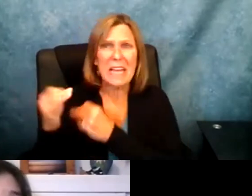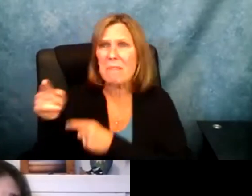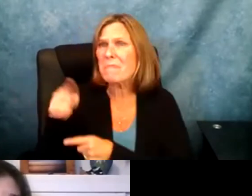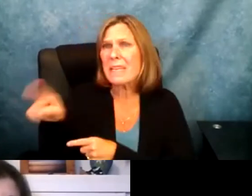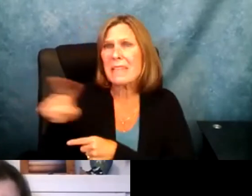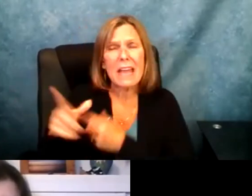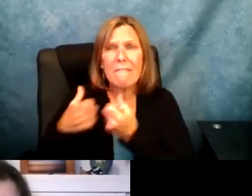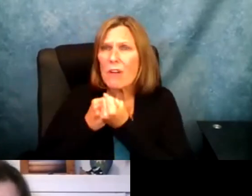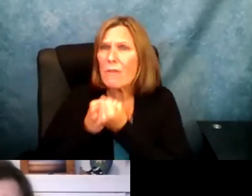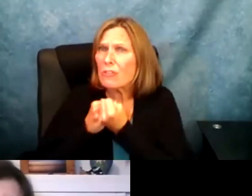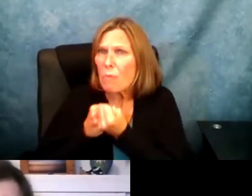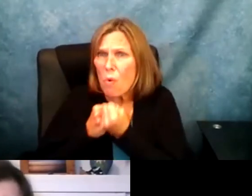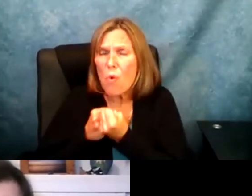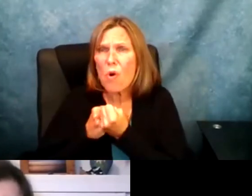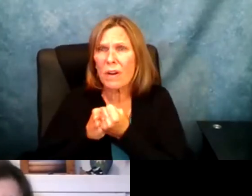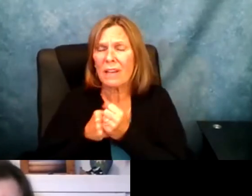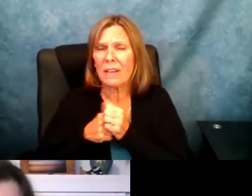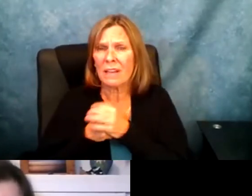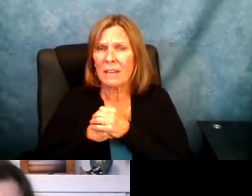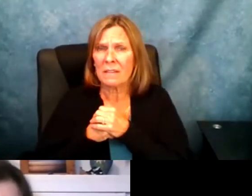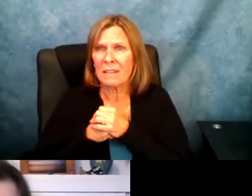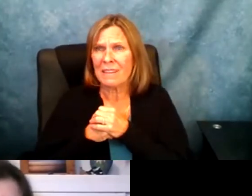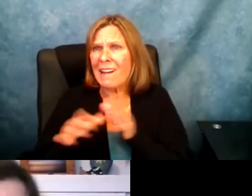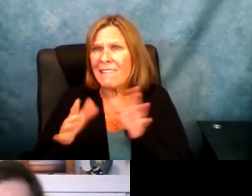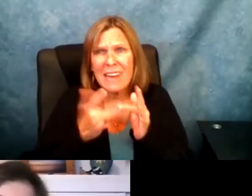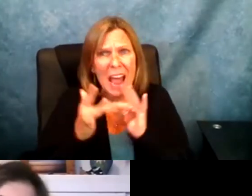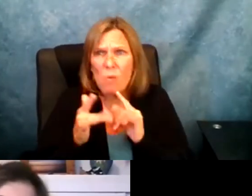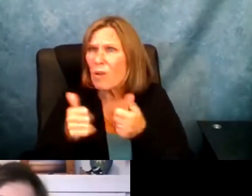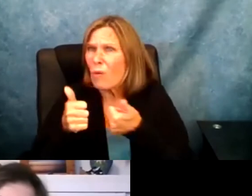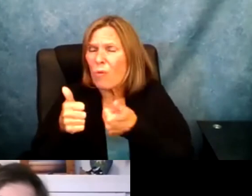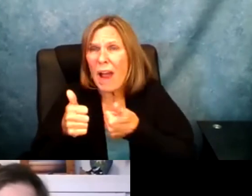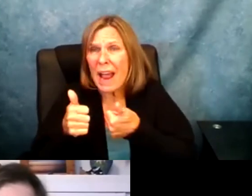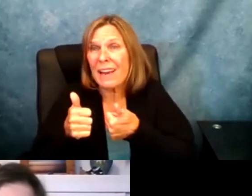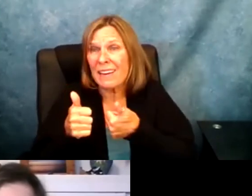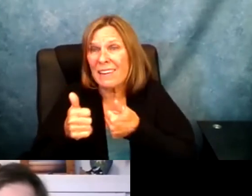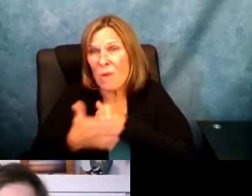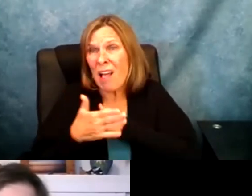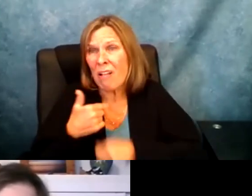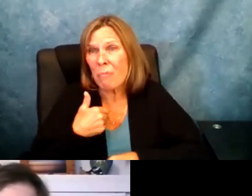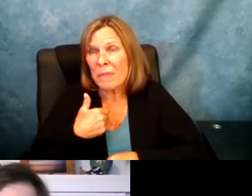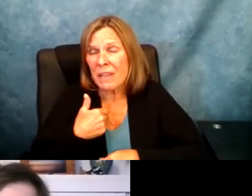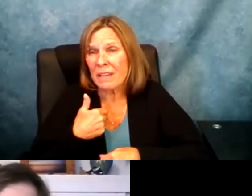and even though I had a strong and supportive family and